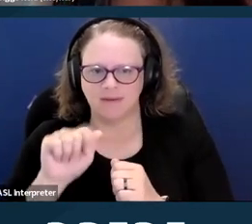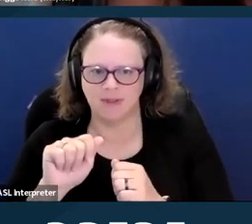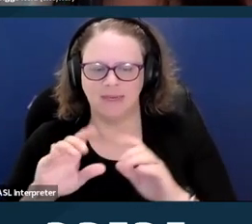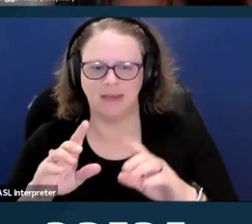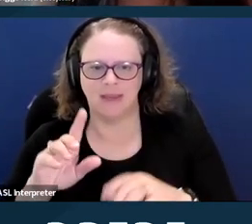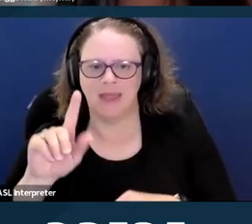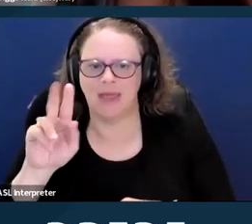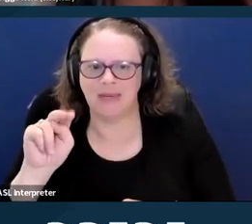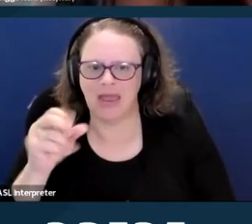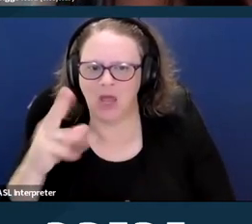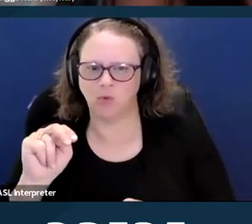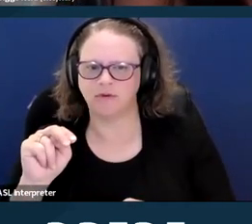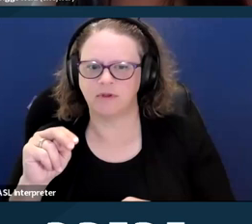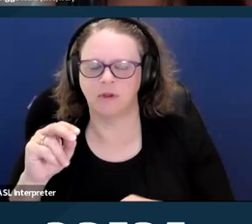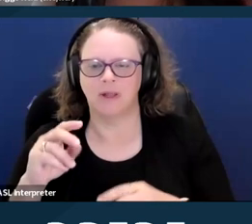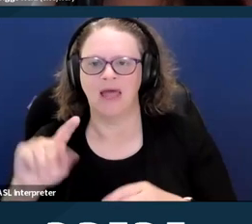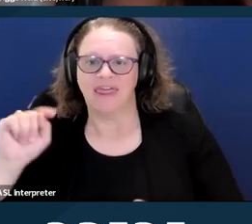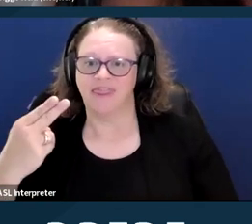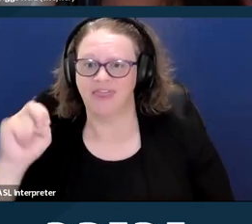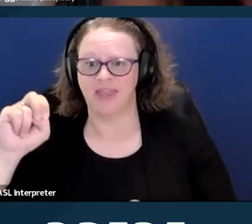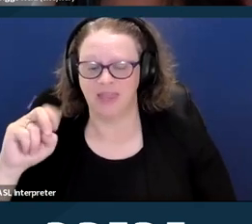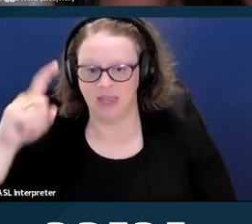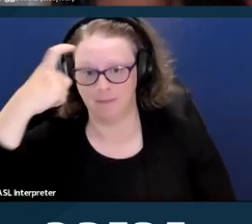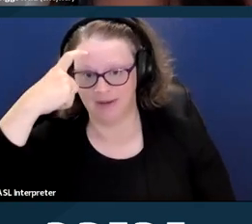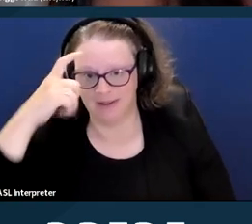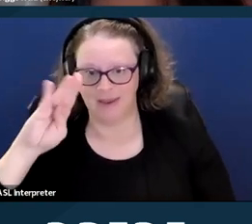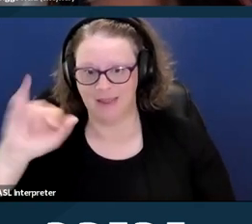but you can know that some subgroups do use nouns.